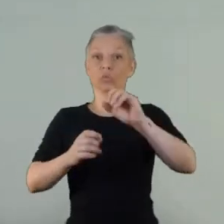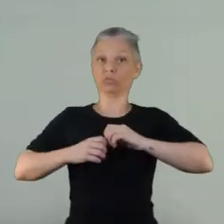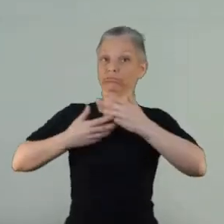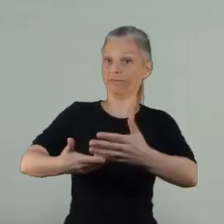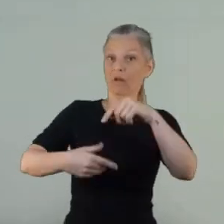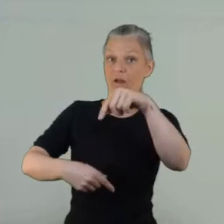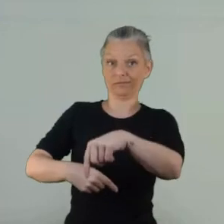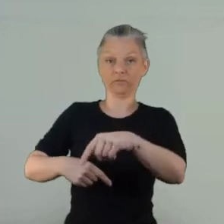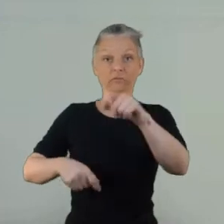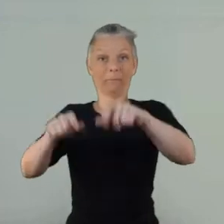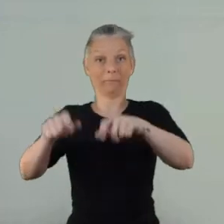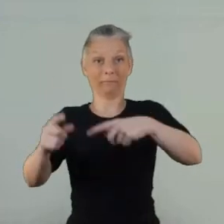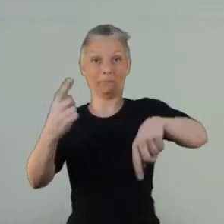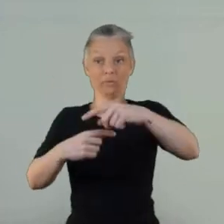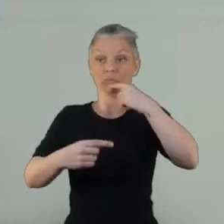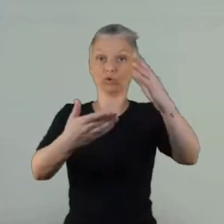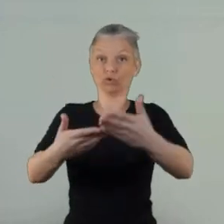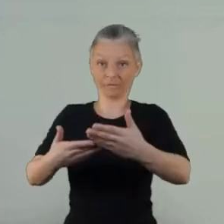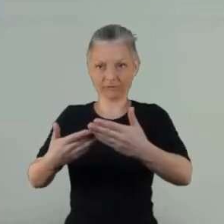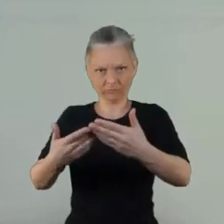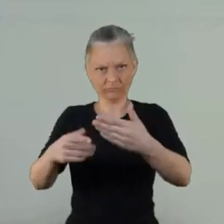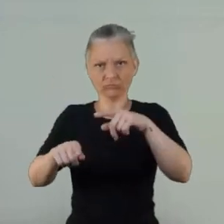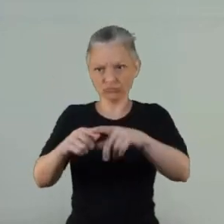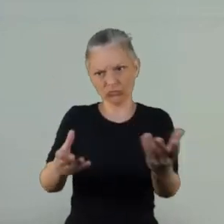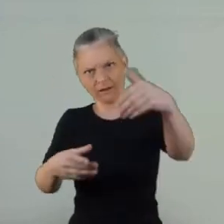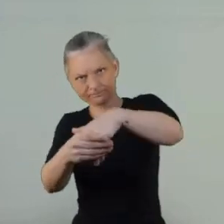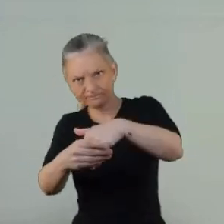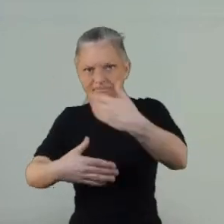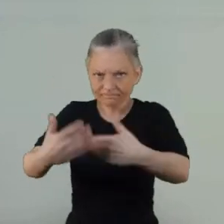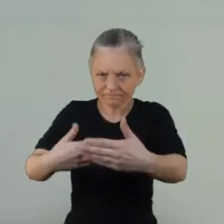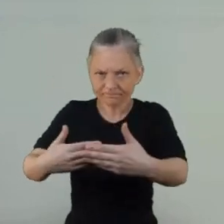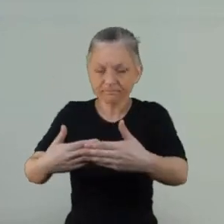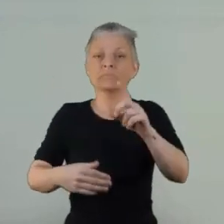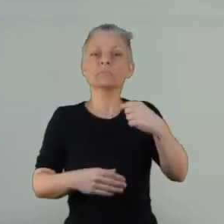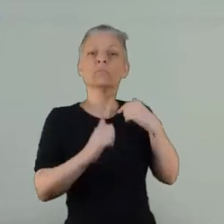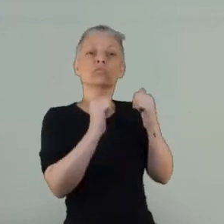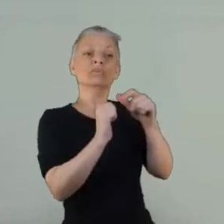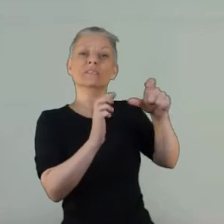So I think being able to tell people like this wasn't helpful or this was actually quite